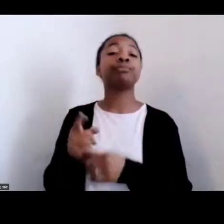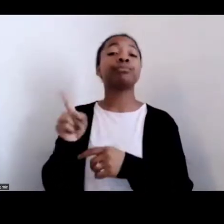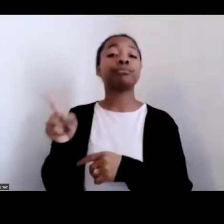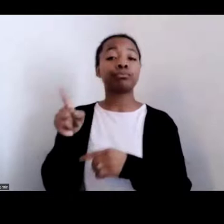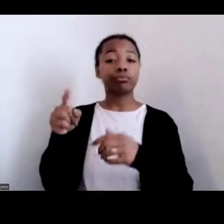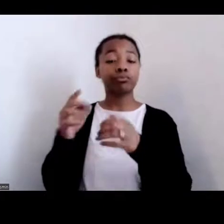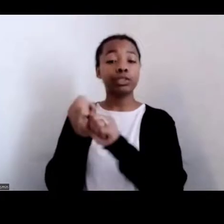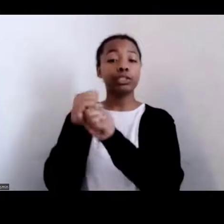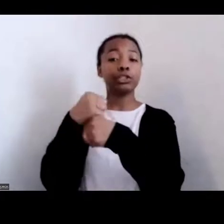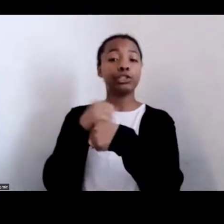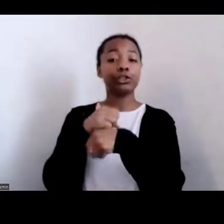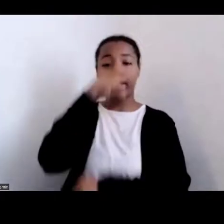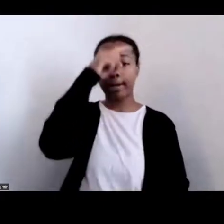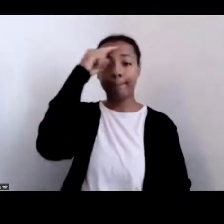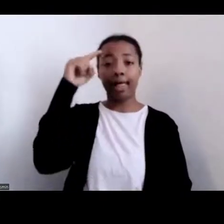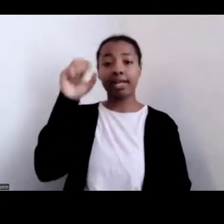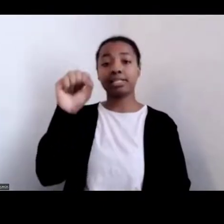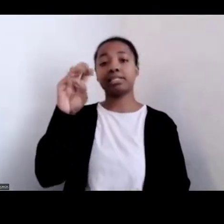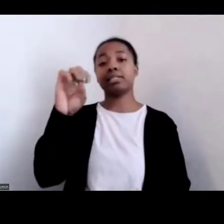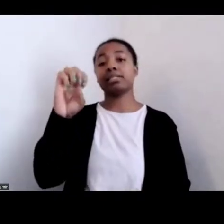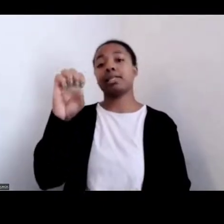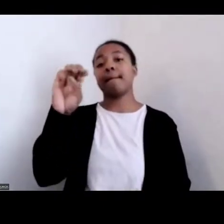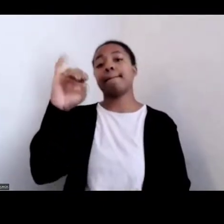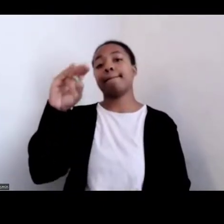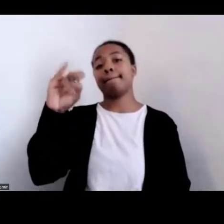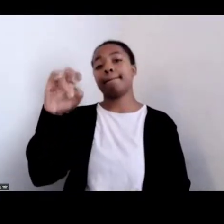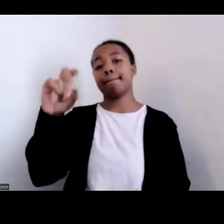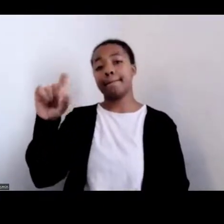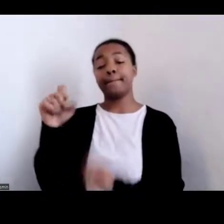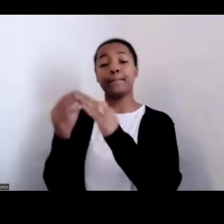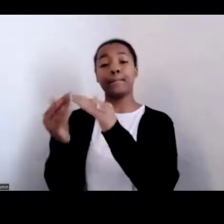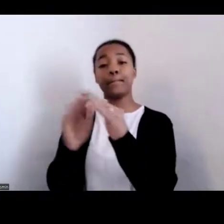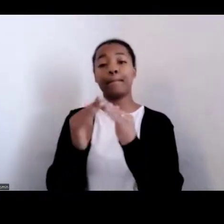near and occasionally with Indigenous Seminoles.